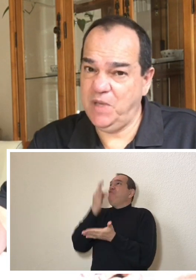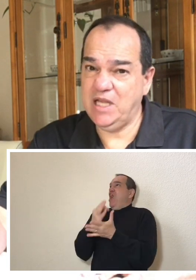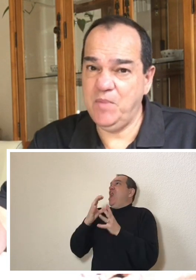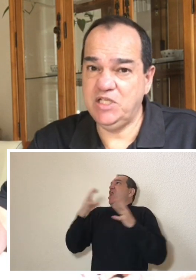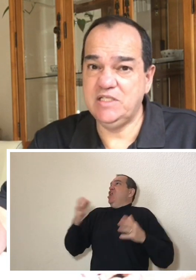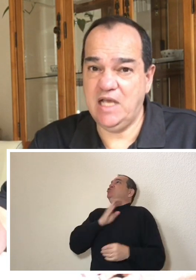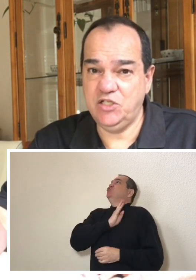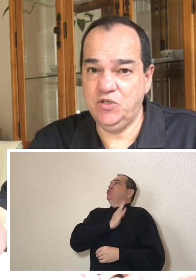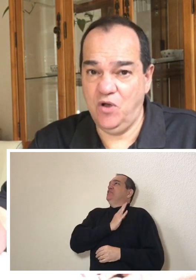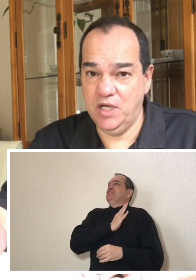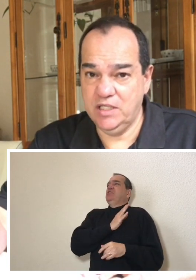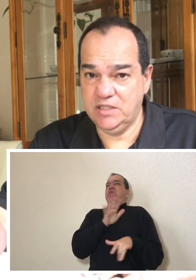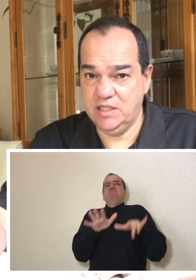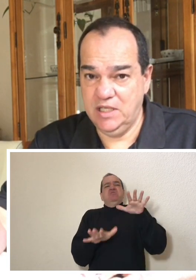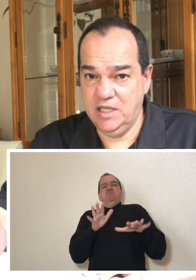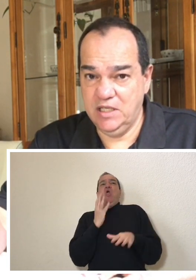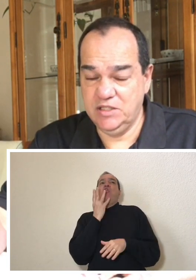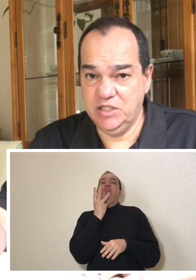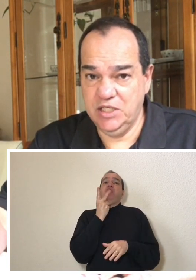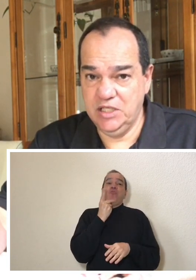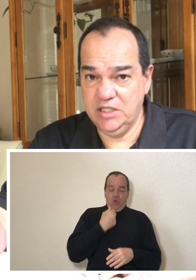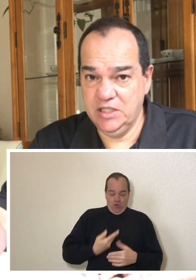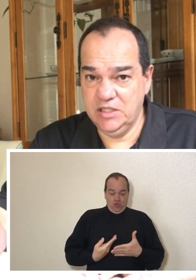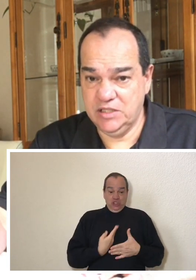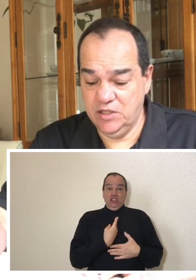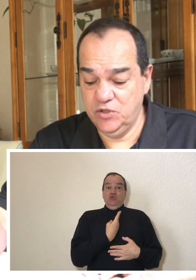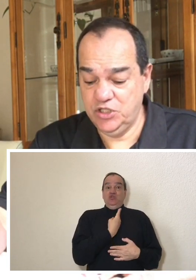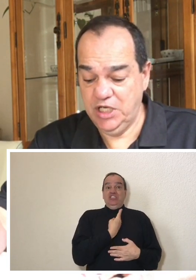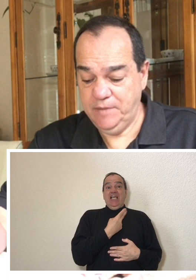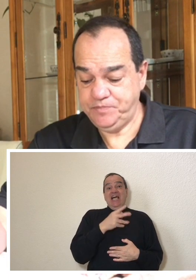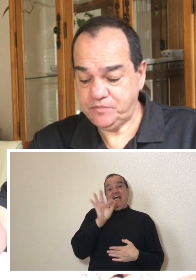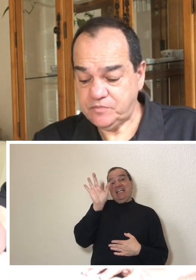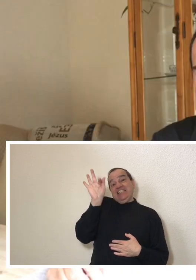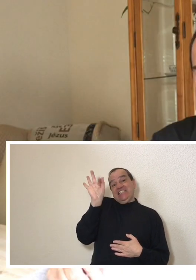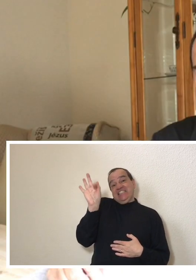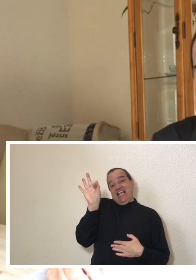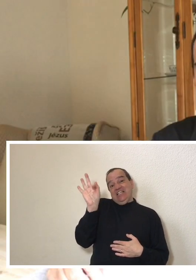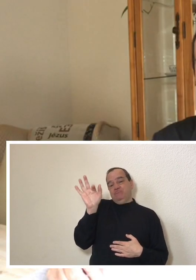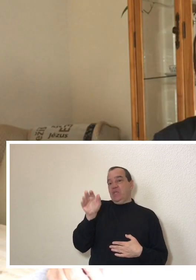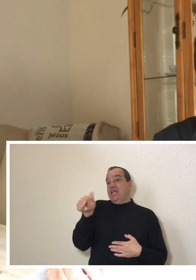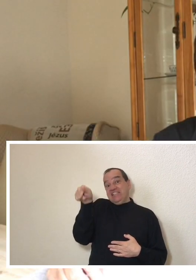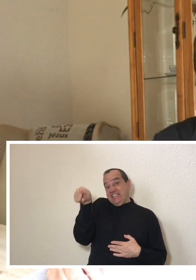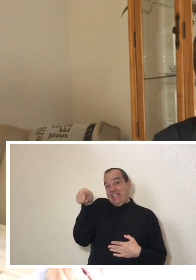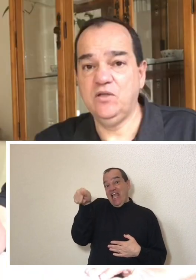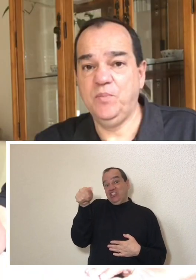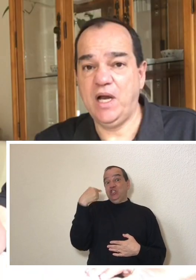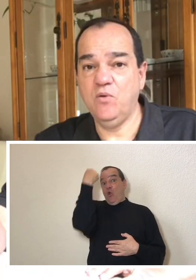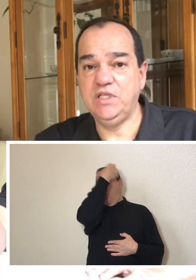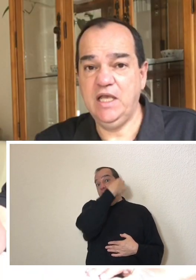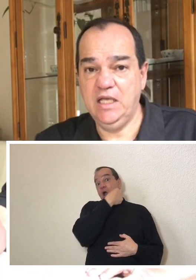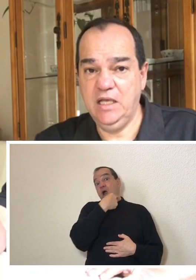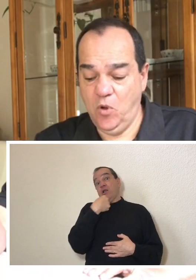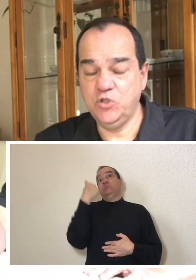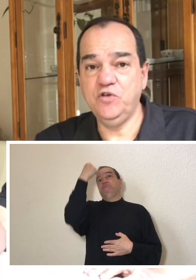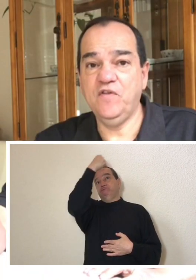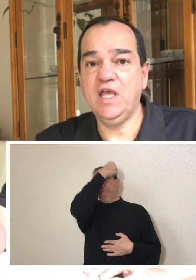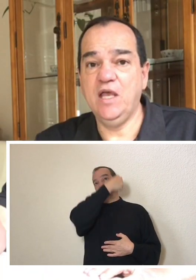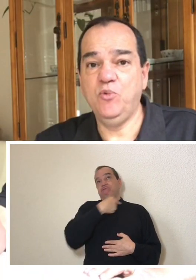After approximately seven hours of surgery I was transferred to the ICU